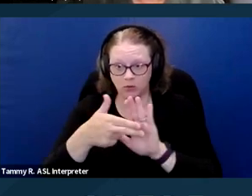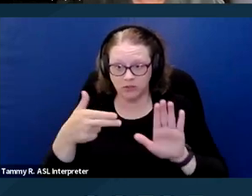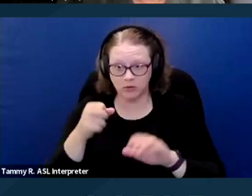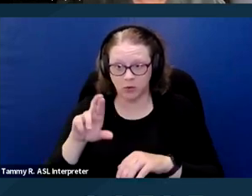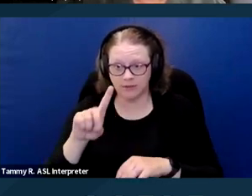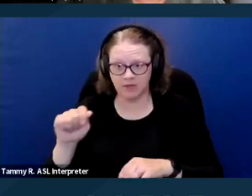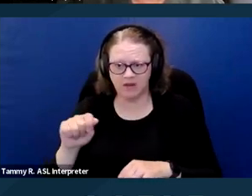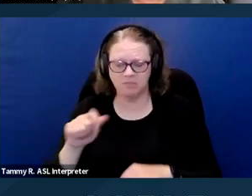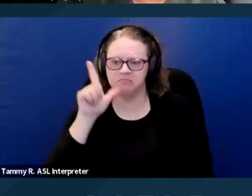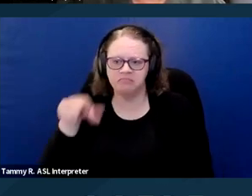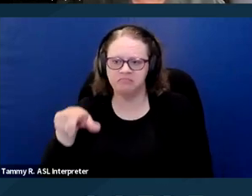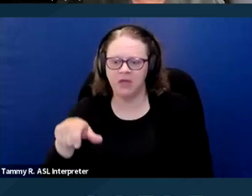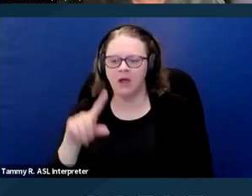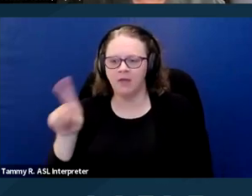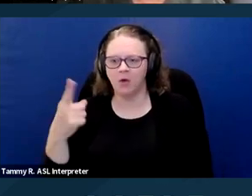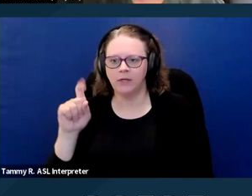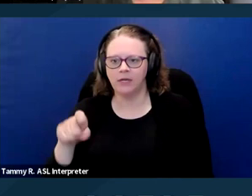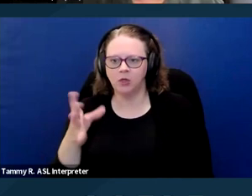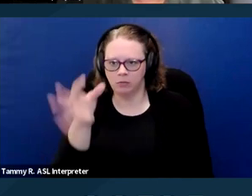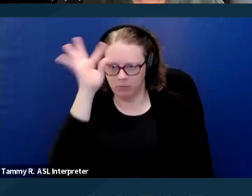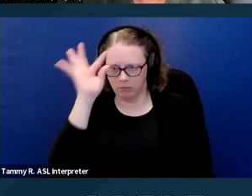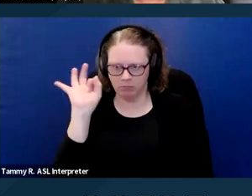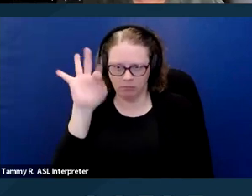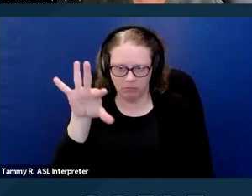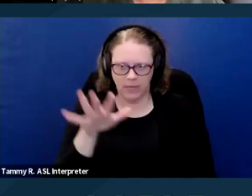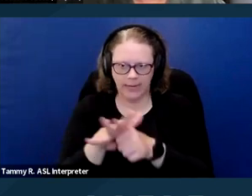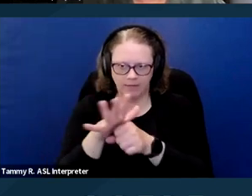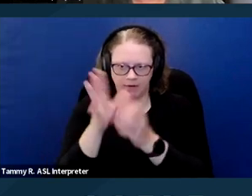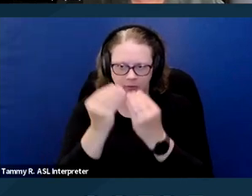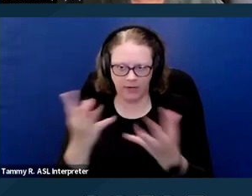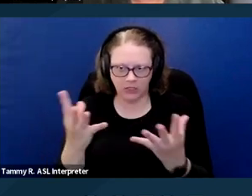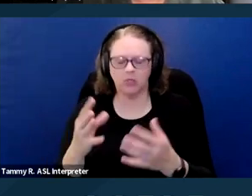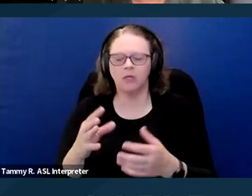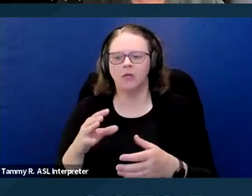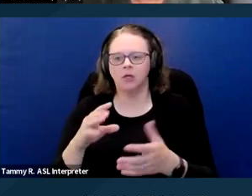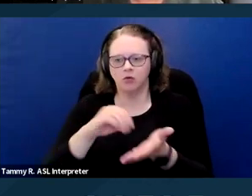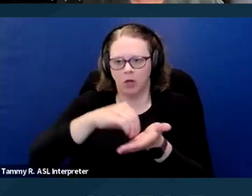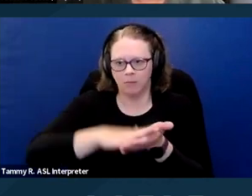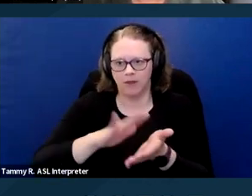they only need to disclose enough information to document that they have a disability related need